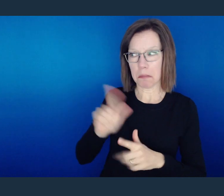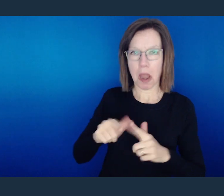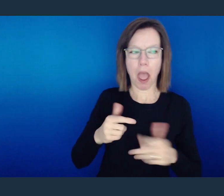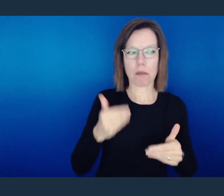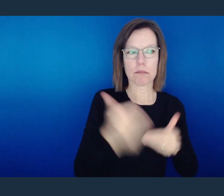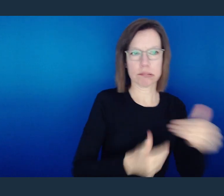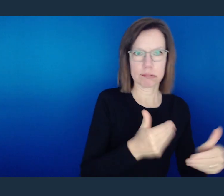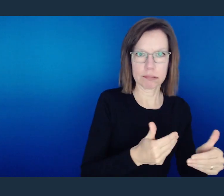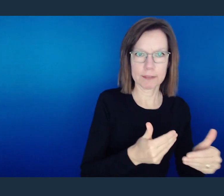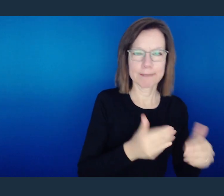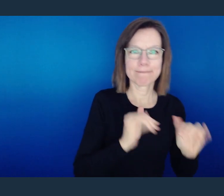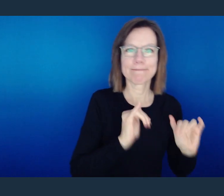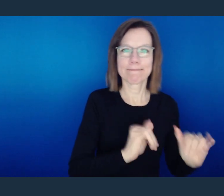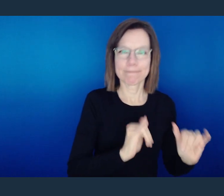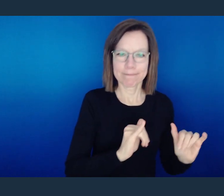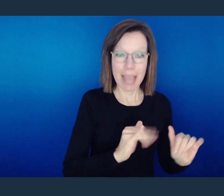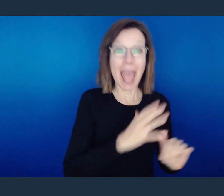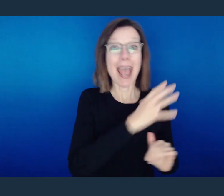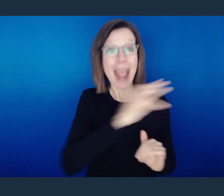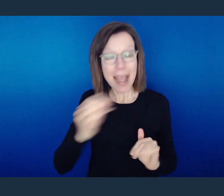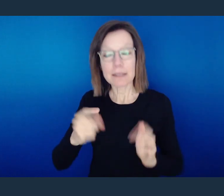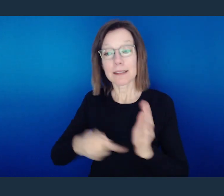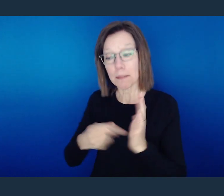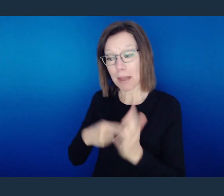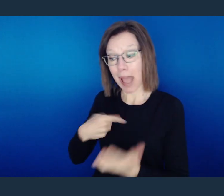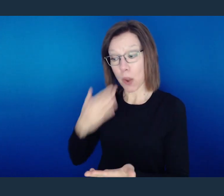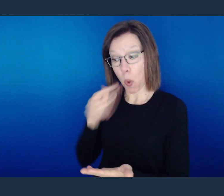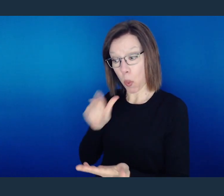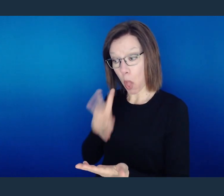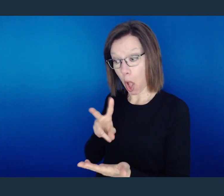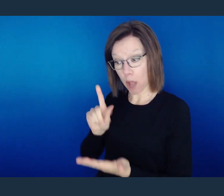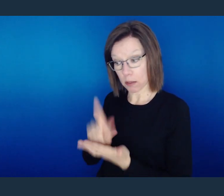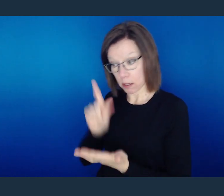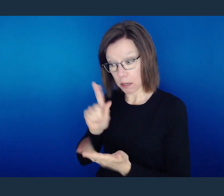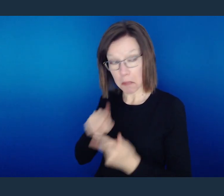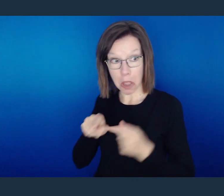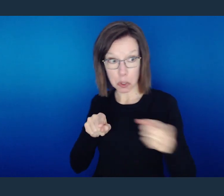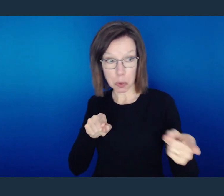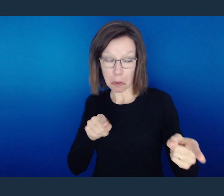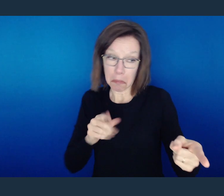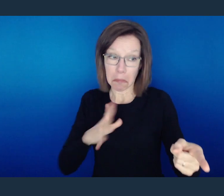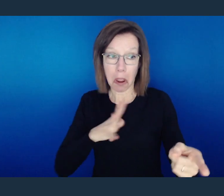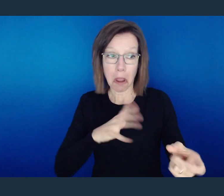they had the law, and those same ones who would later approve of things that they knew were counter to the law.